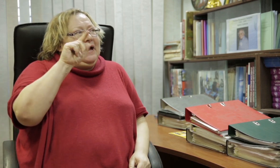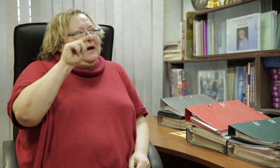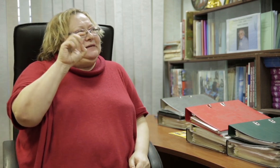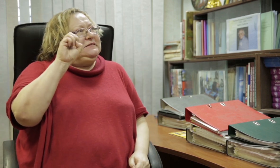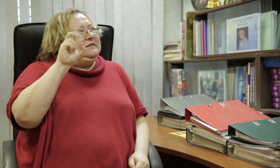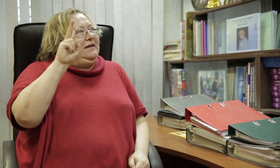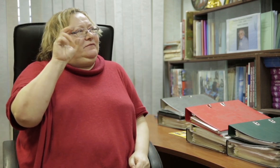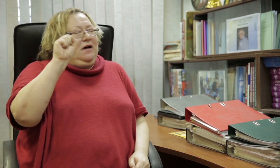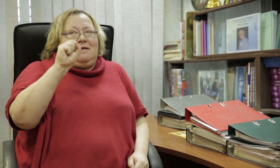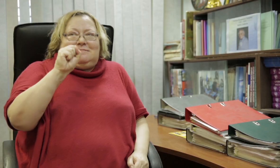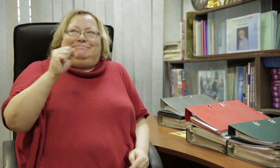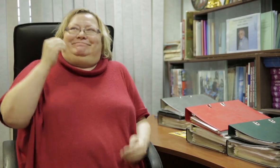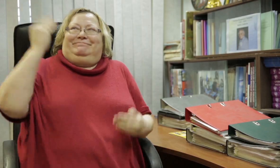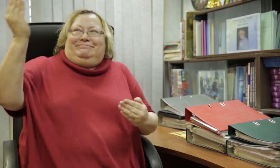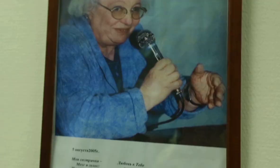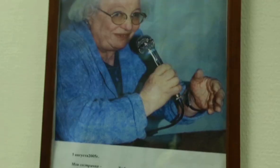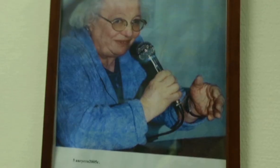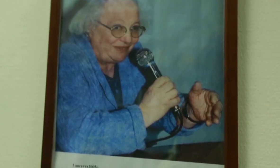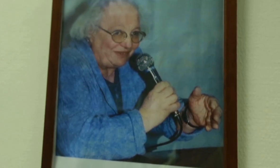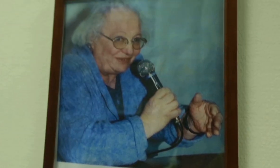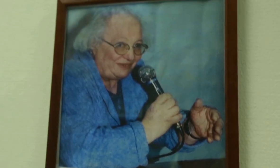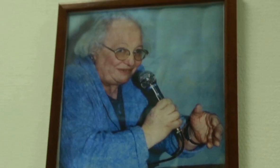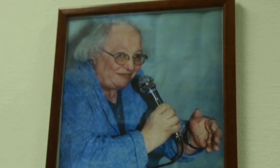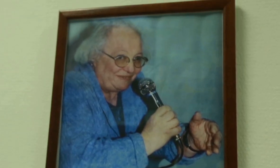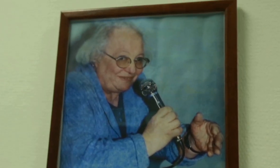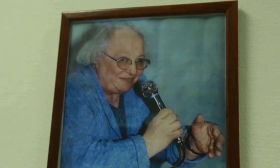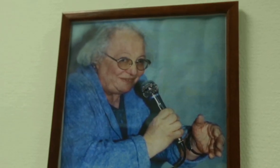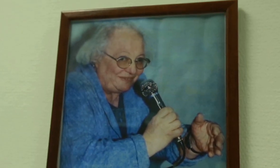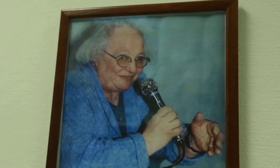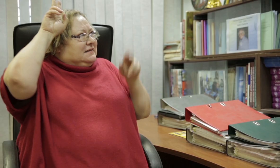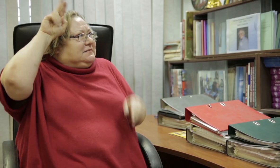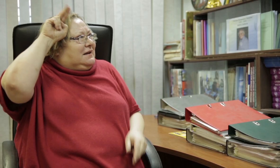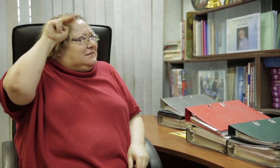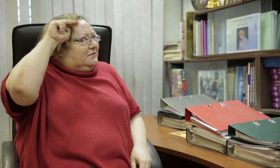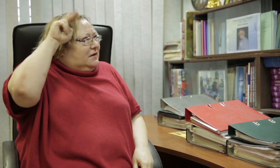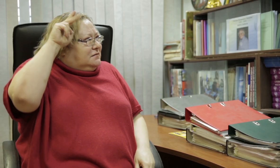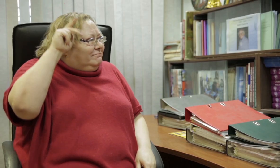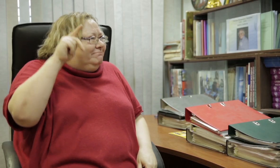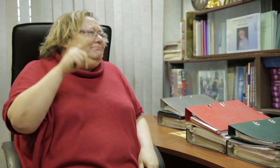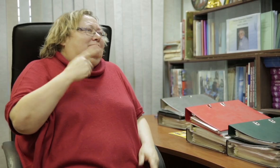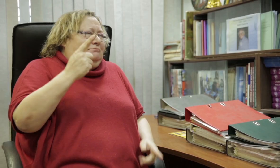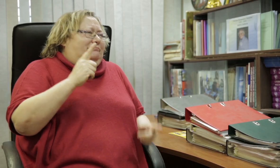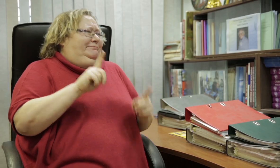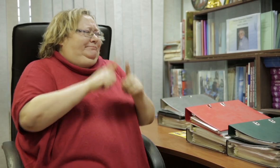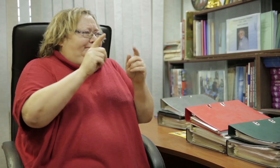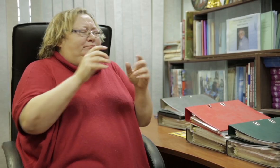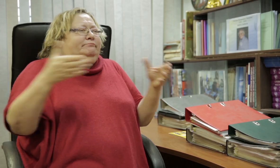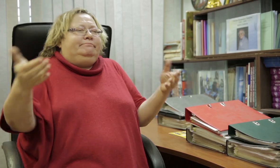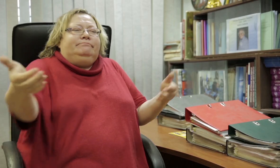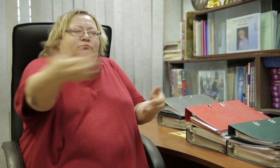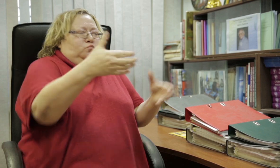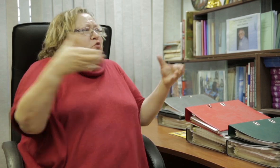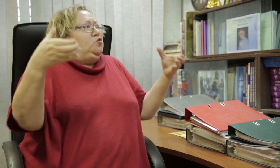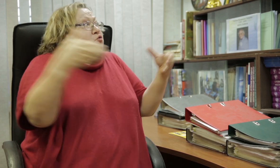Arkady: I enjoyed counting the rhythm and had fun watching your dancers rehearse. See, I have a big stomach. Can you take me to join your dancing group?